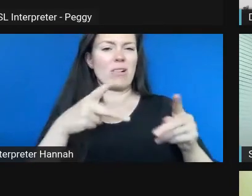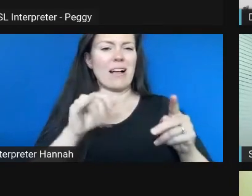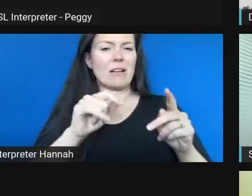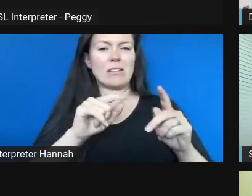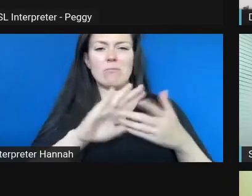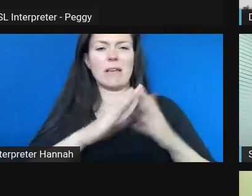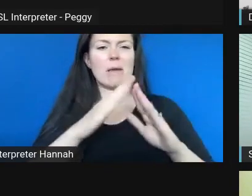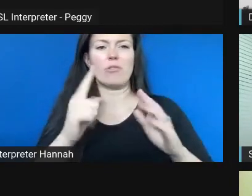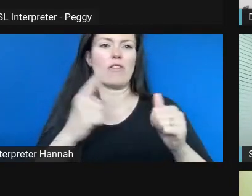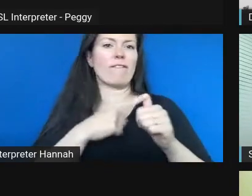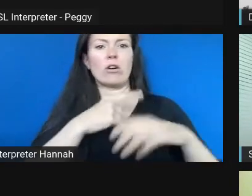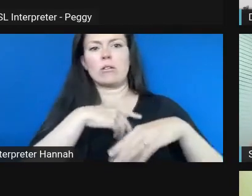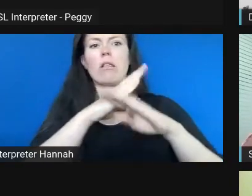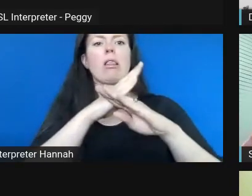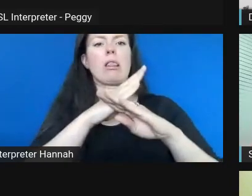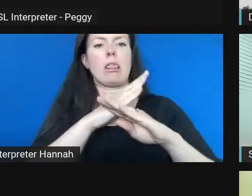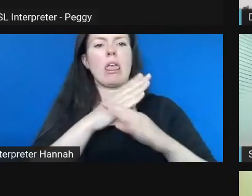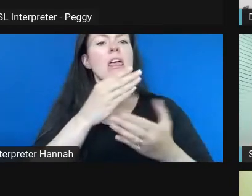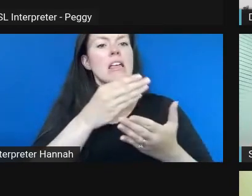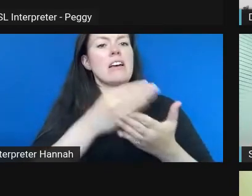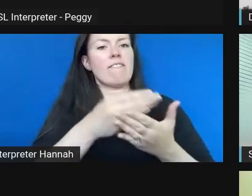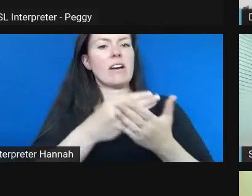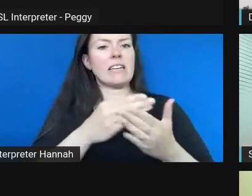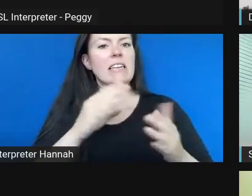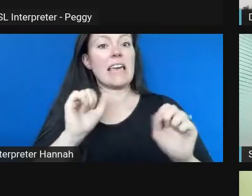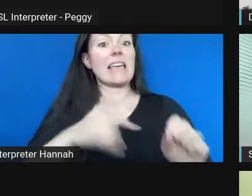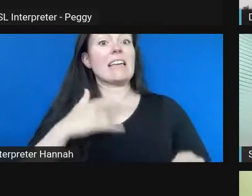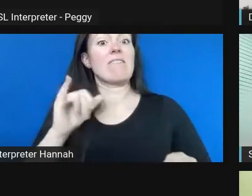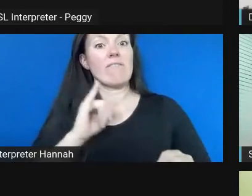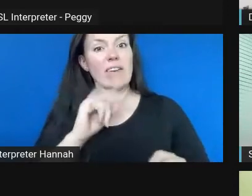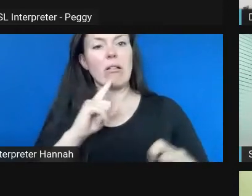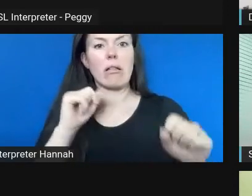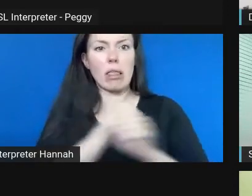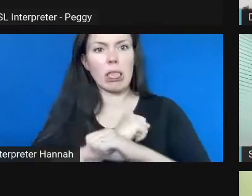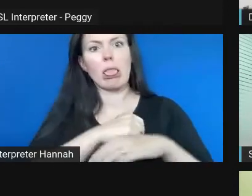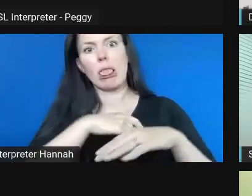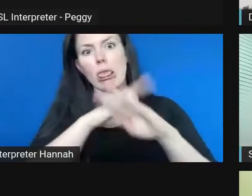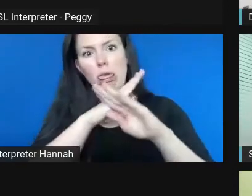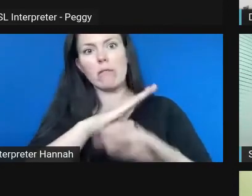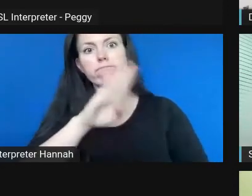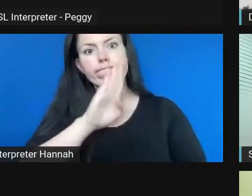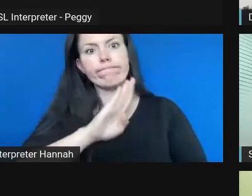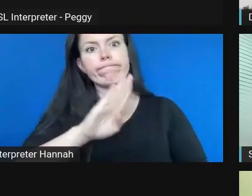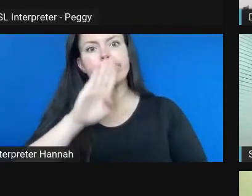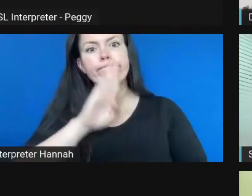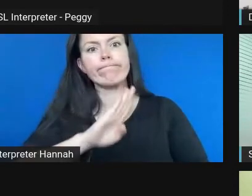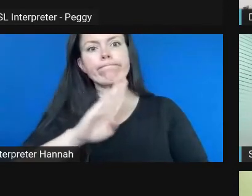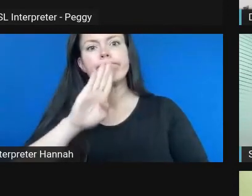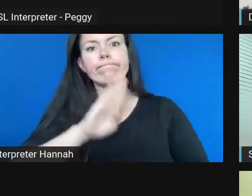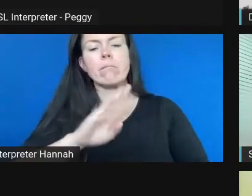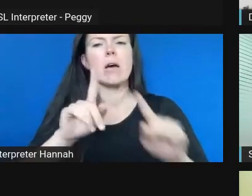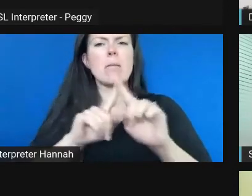It is a real barrier sometimes, but it shouldn't stop you from at least starting the conversation.